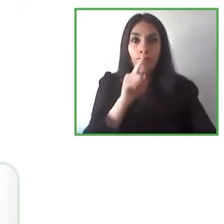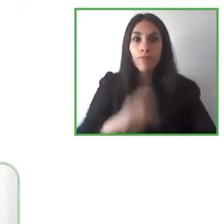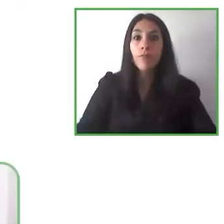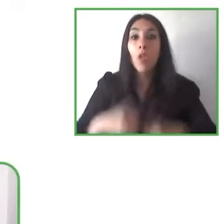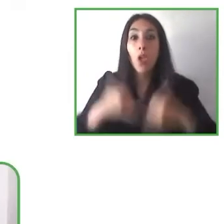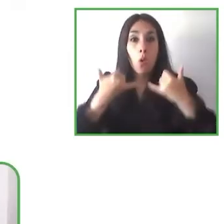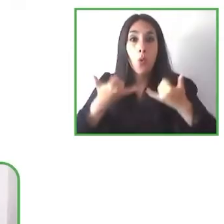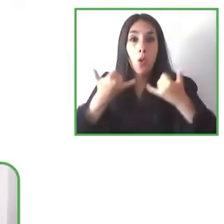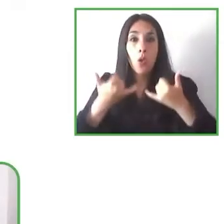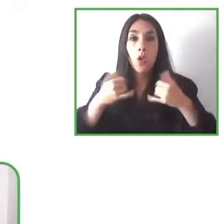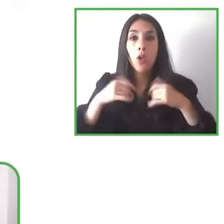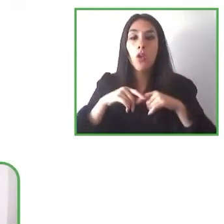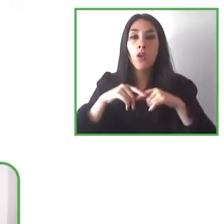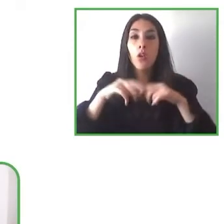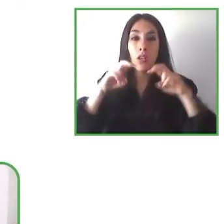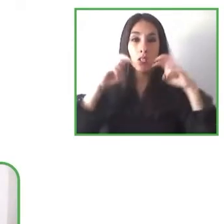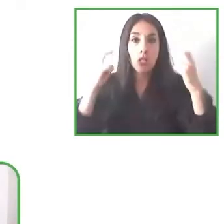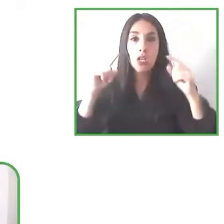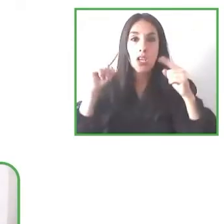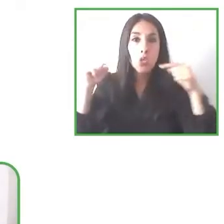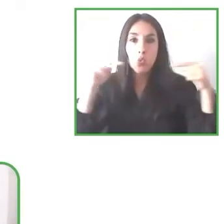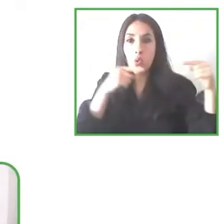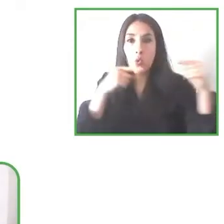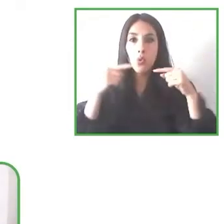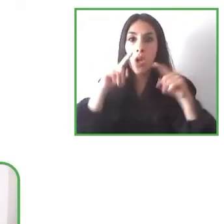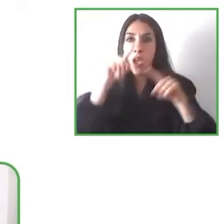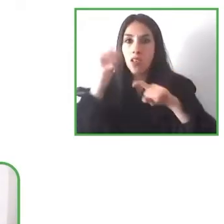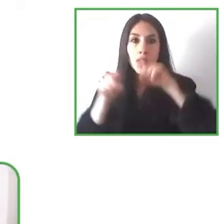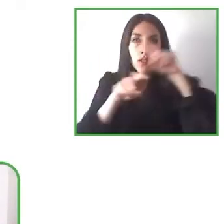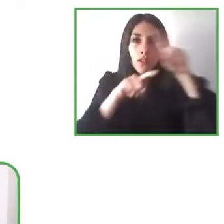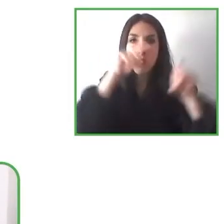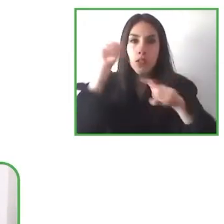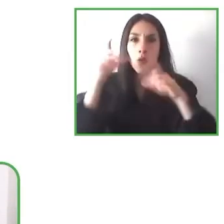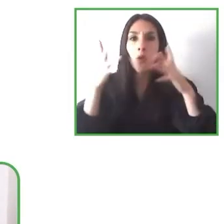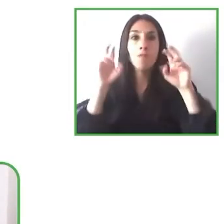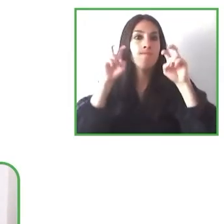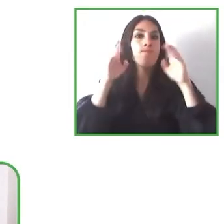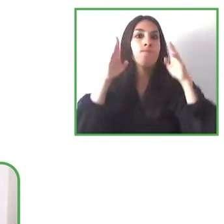panel and the Q&A session. We are going to start with Pablo. I had some